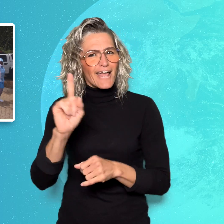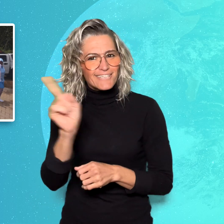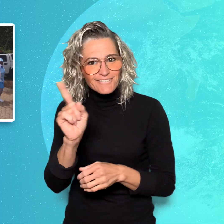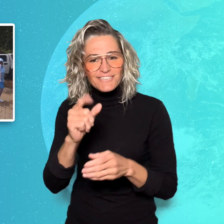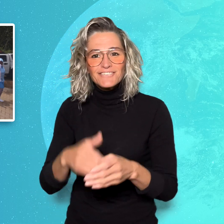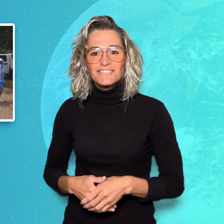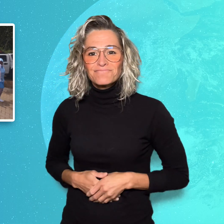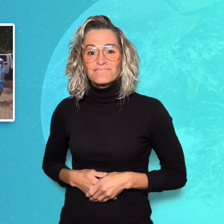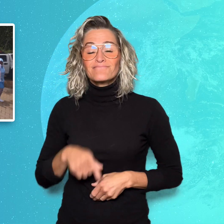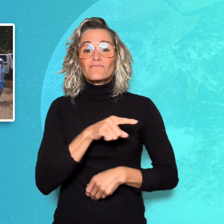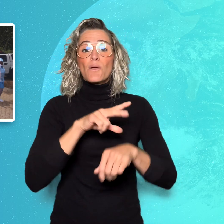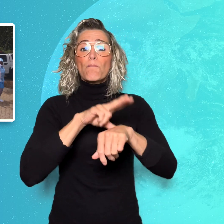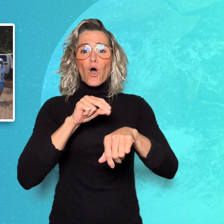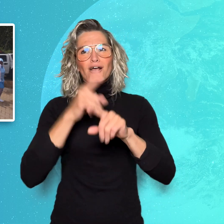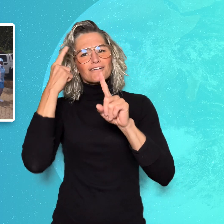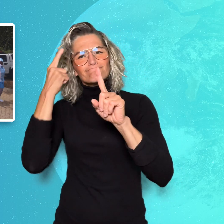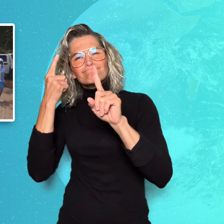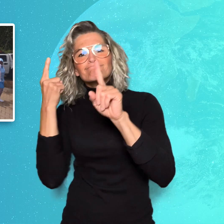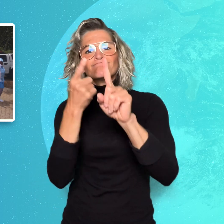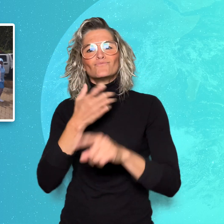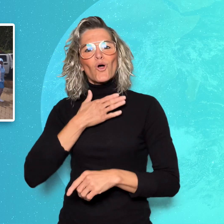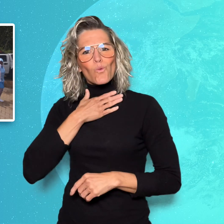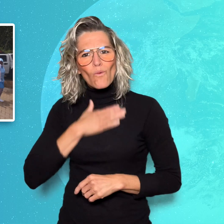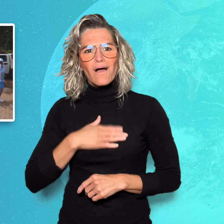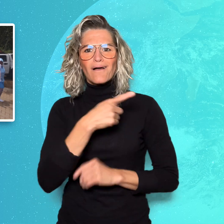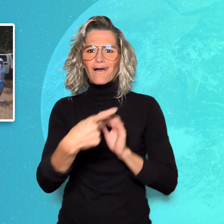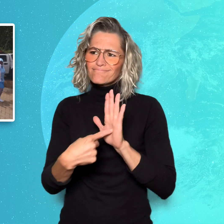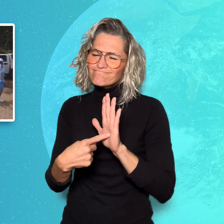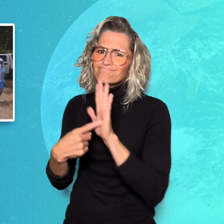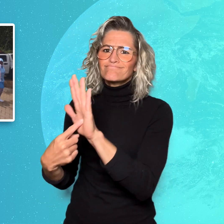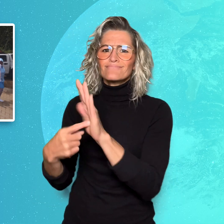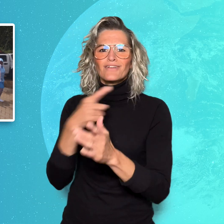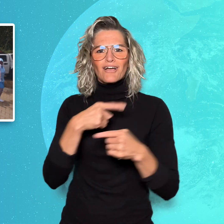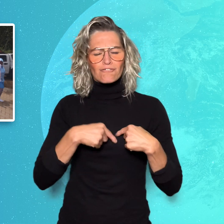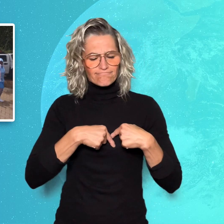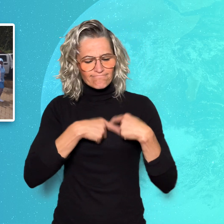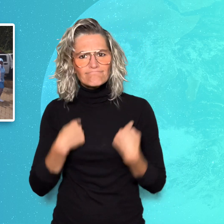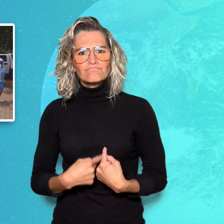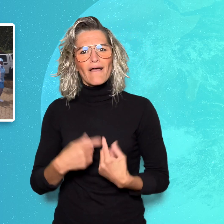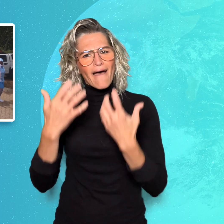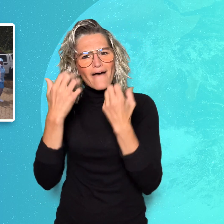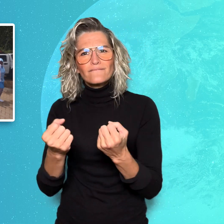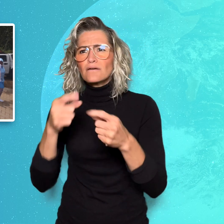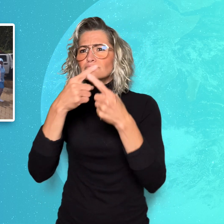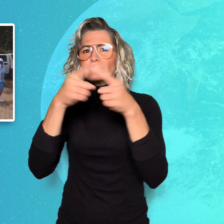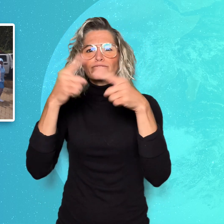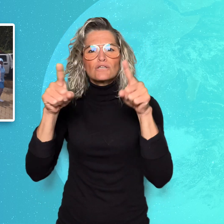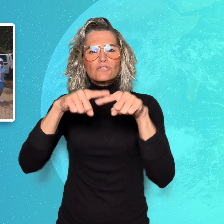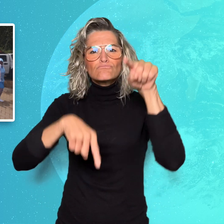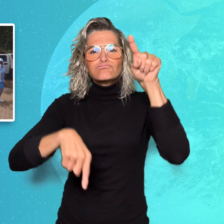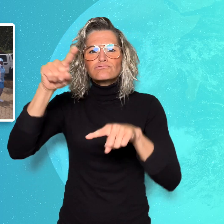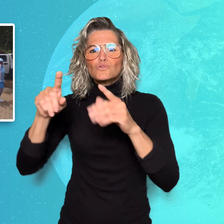to show their care for diverse communities and commitment